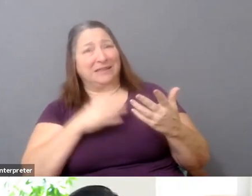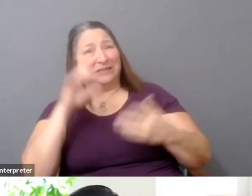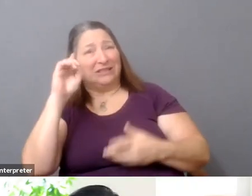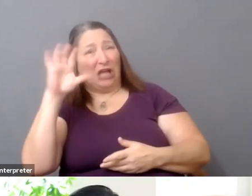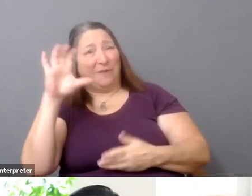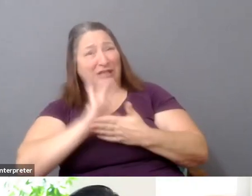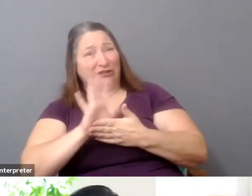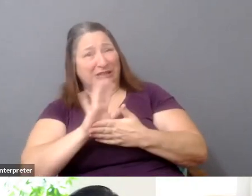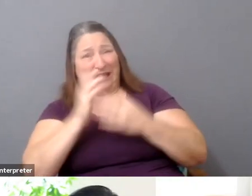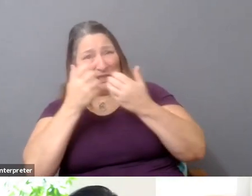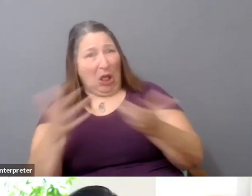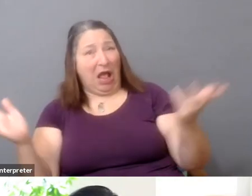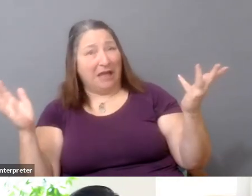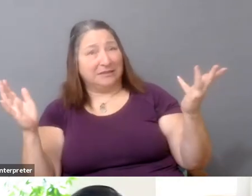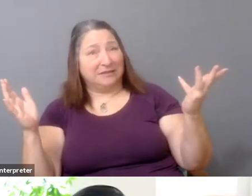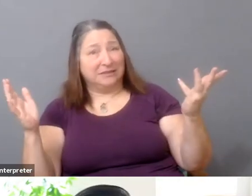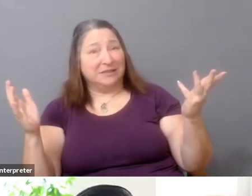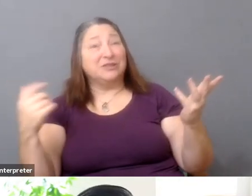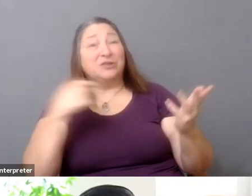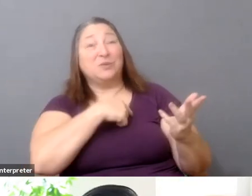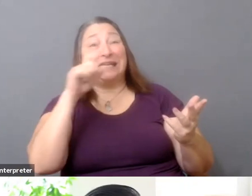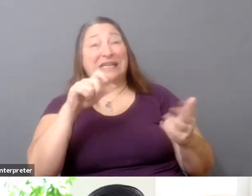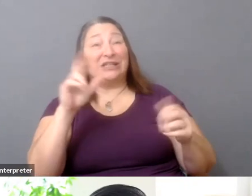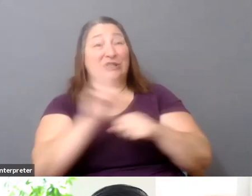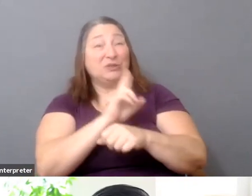better to apply a Darwinian approach of the strongest will survive?"